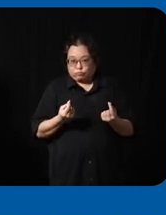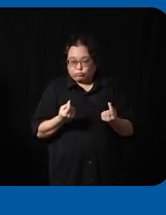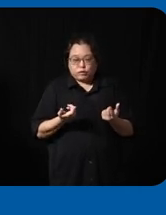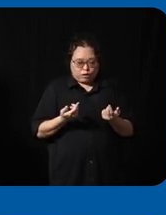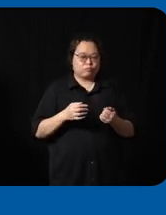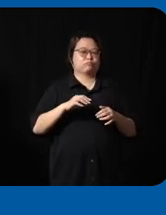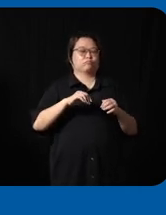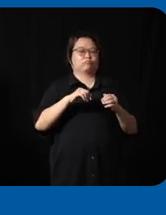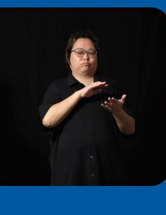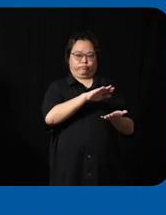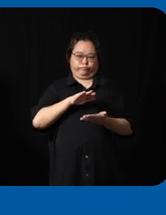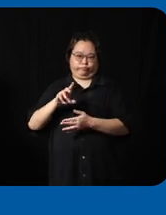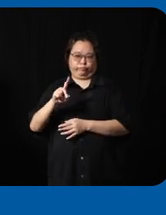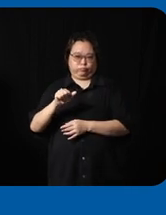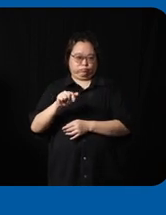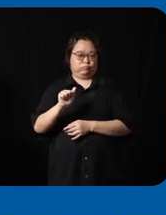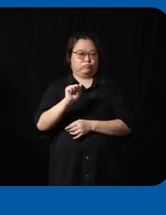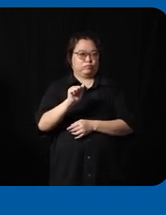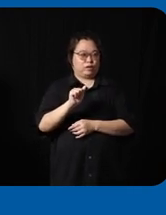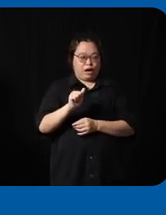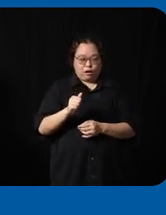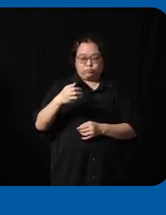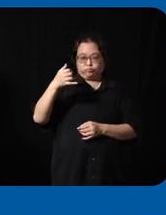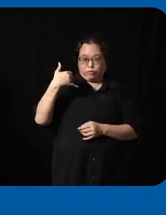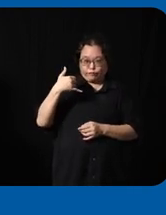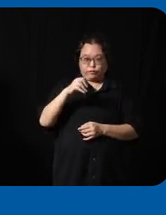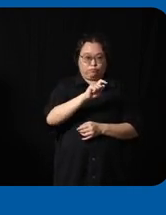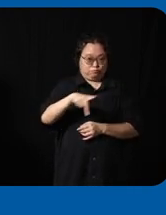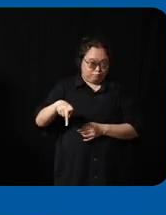a mobile app okay and within the mobile app you have different types of sensors so you got your